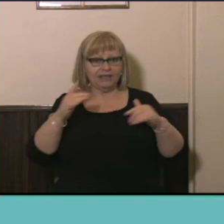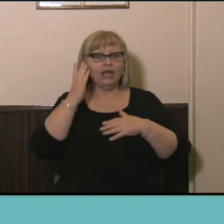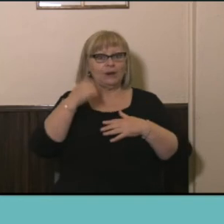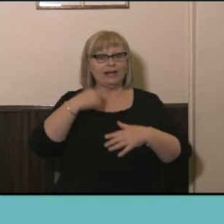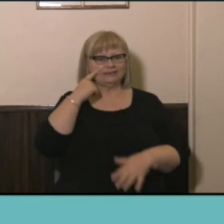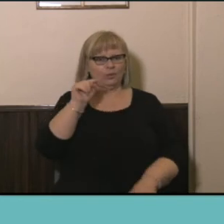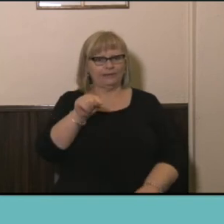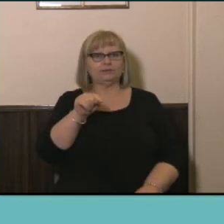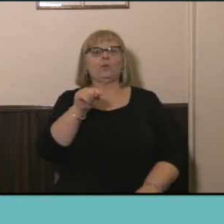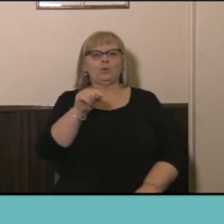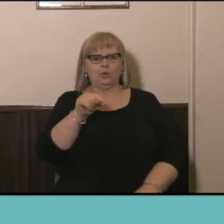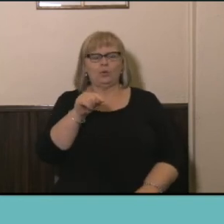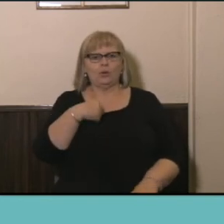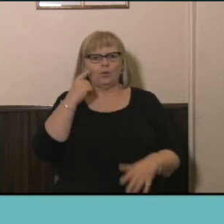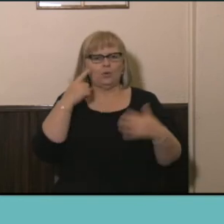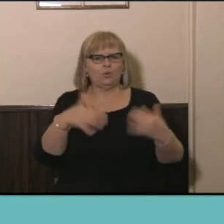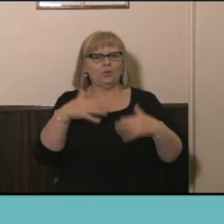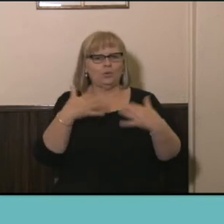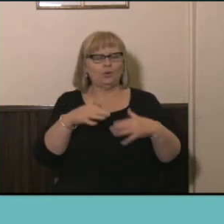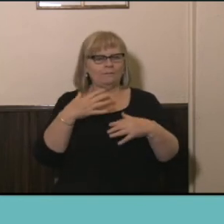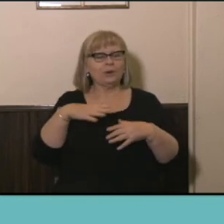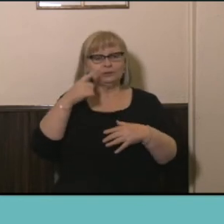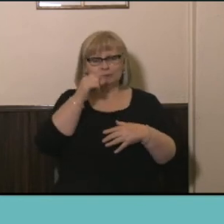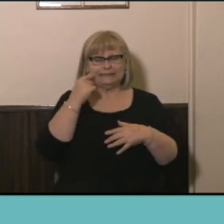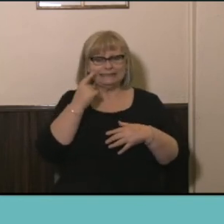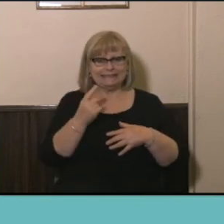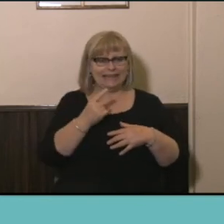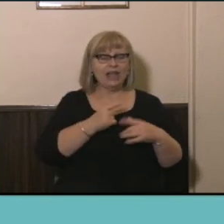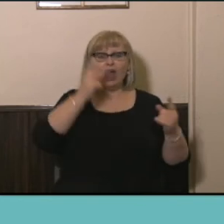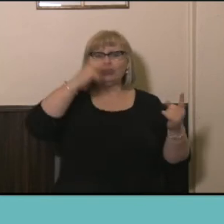thought was quite remarkable because I mean you look at our older population so